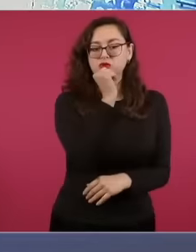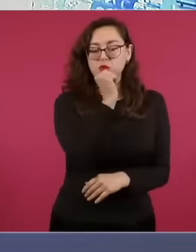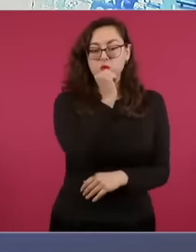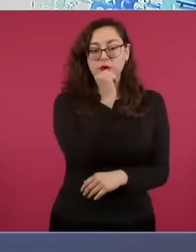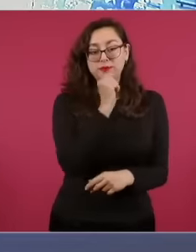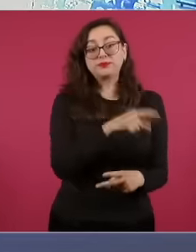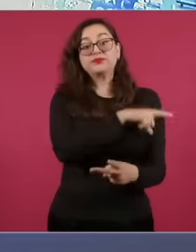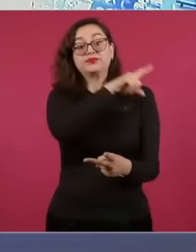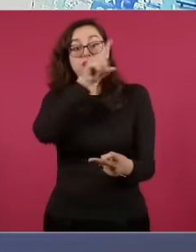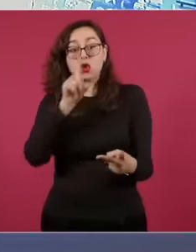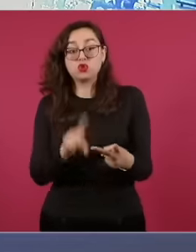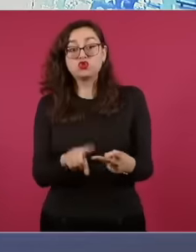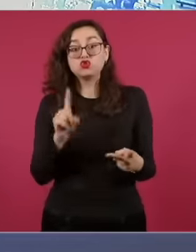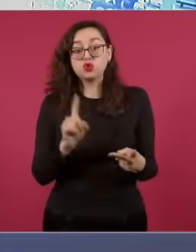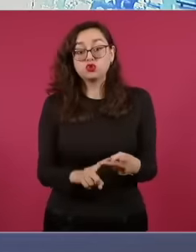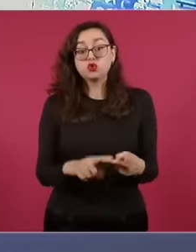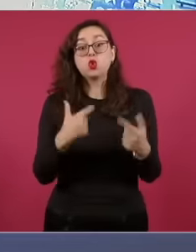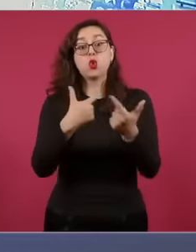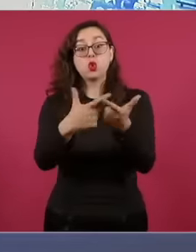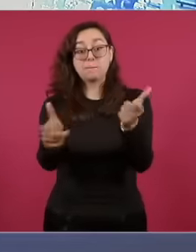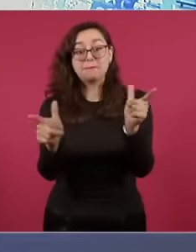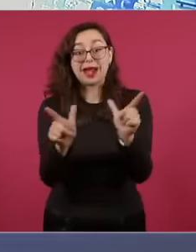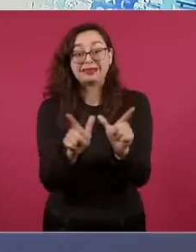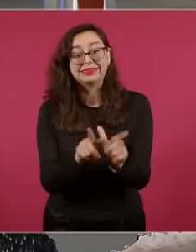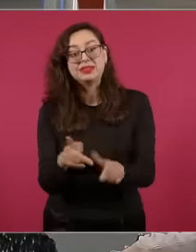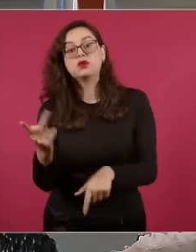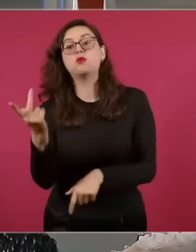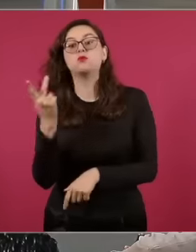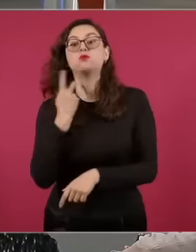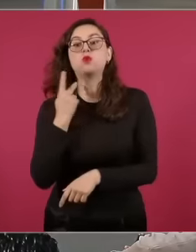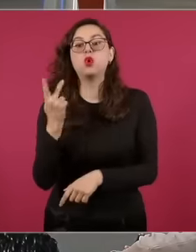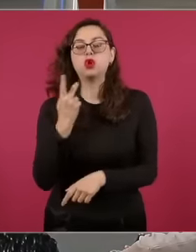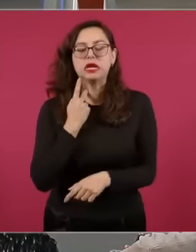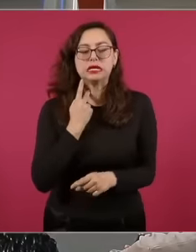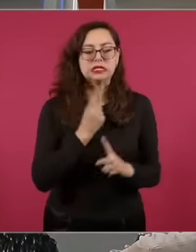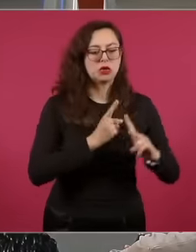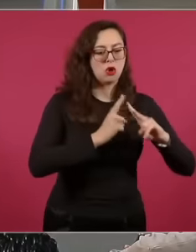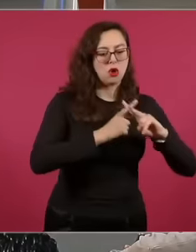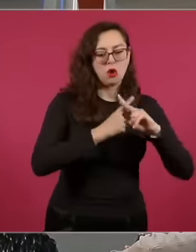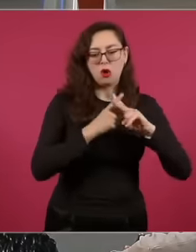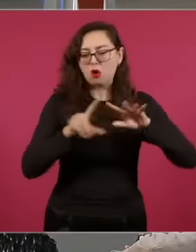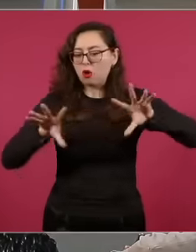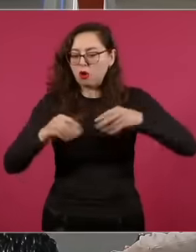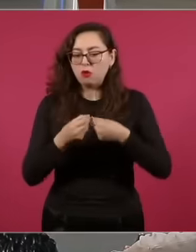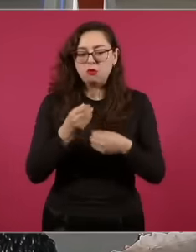a number of deputies for both principles that represent a percentage of the total